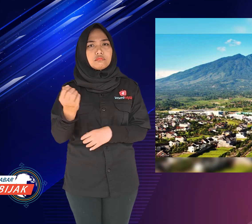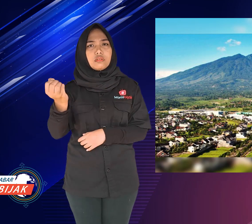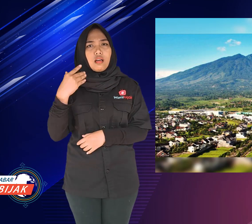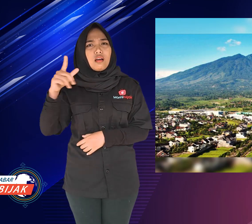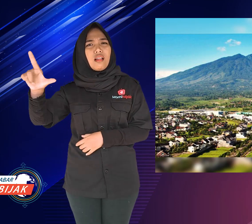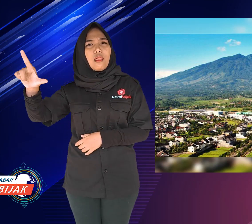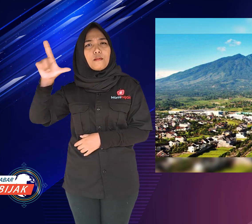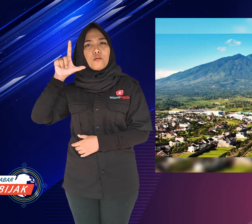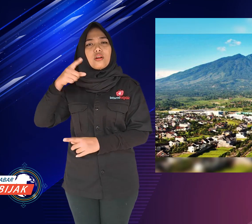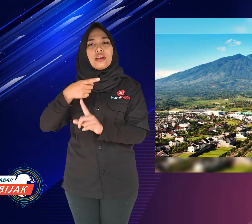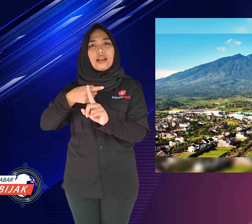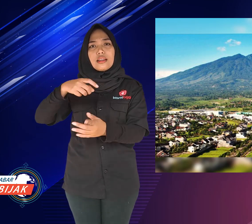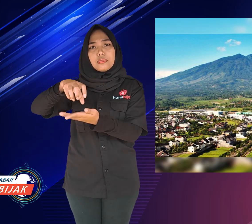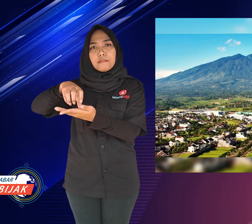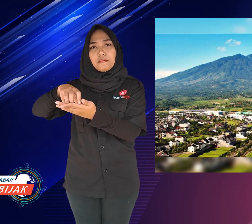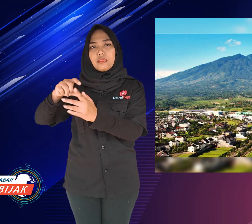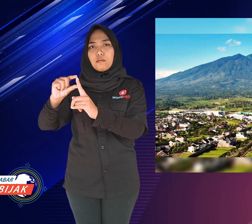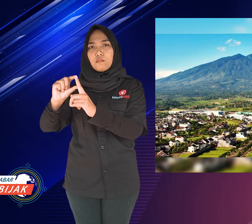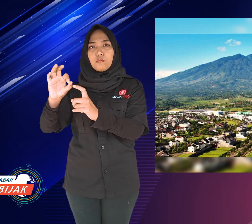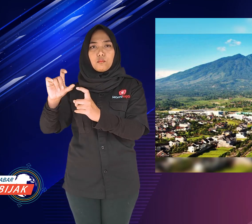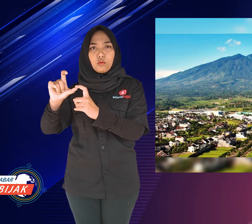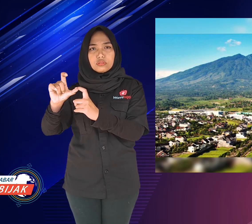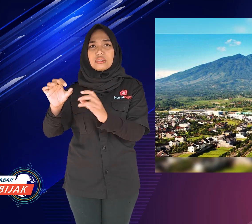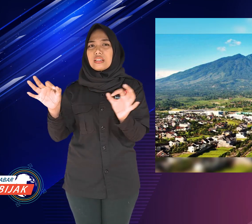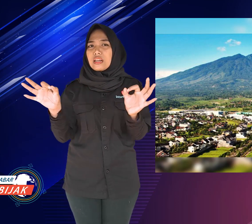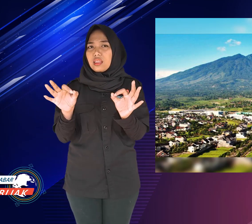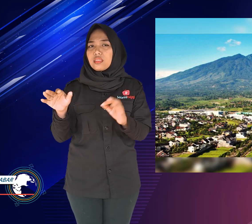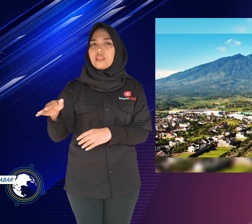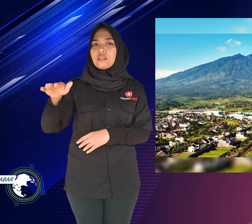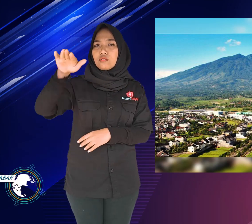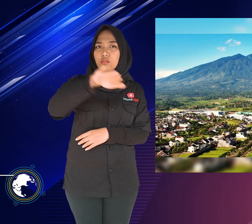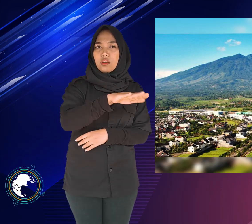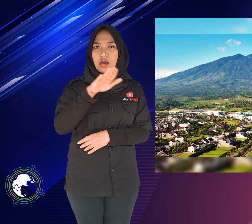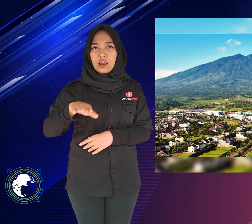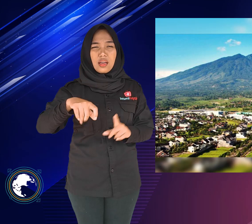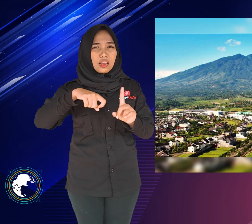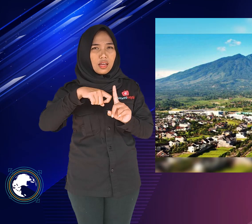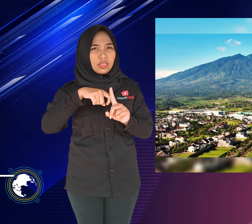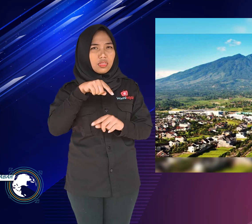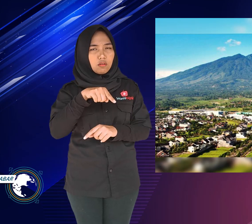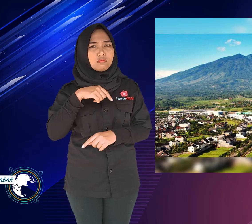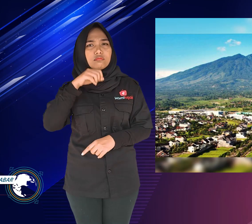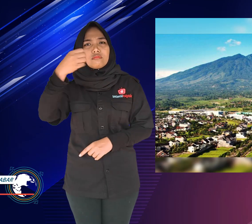said the report from a post near Mount Anak Krakatau,